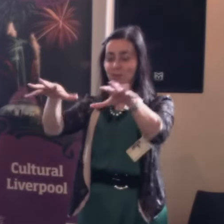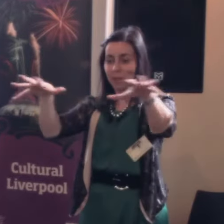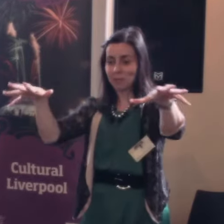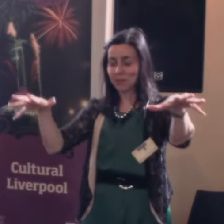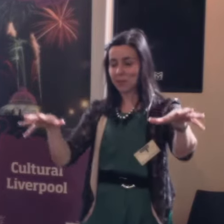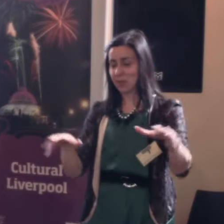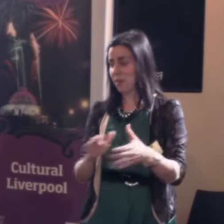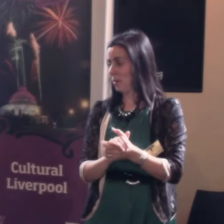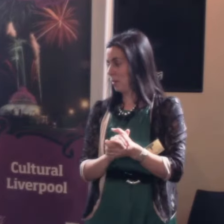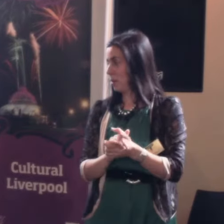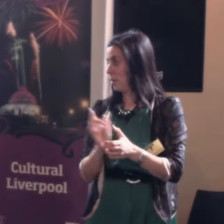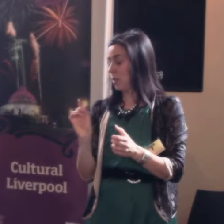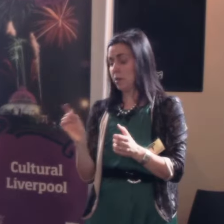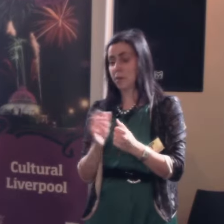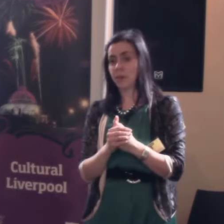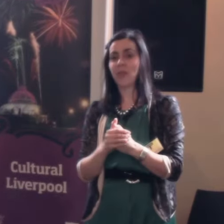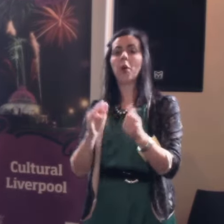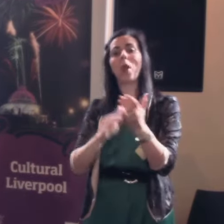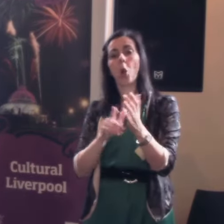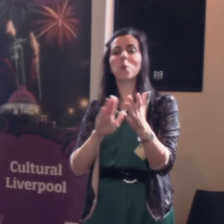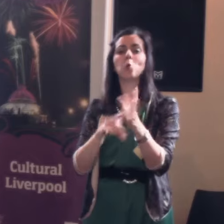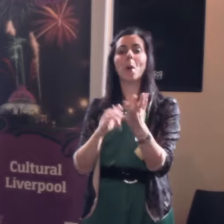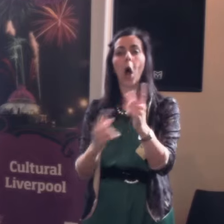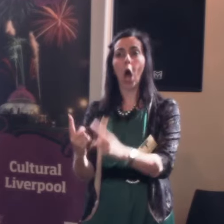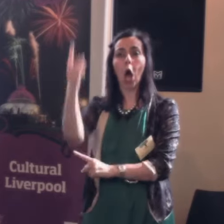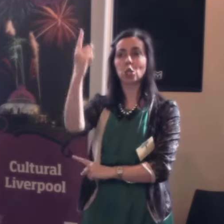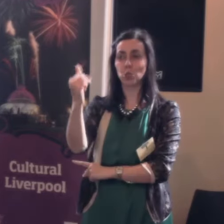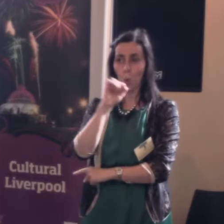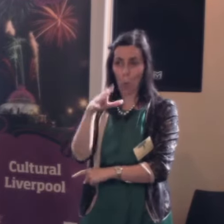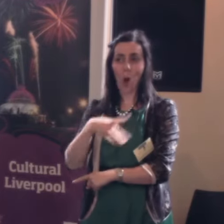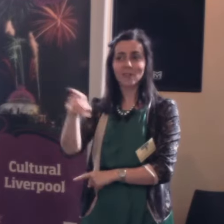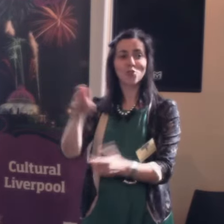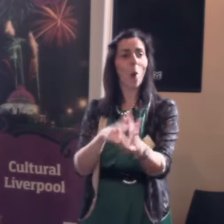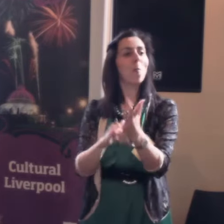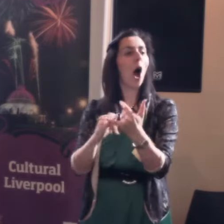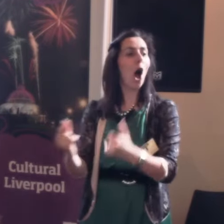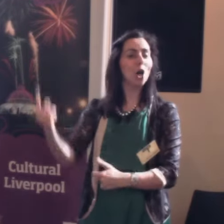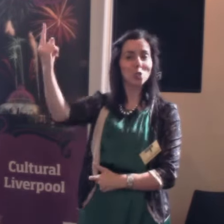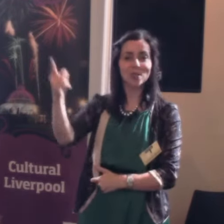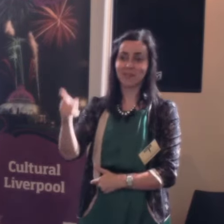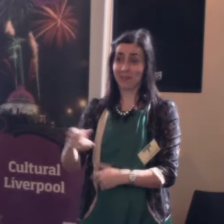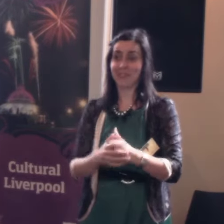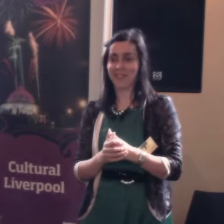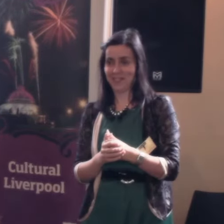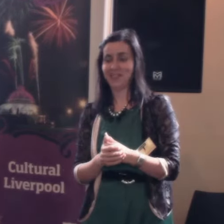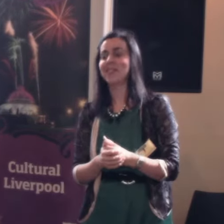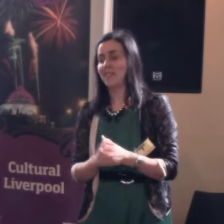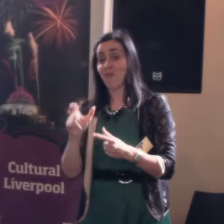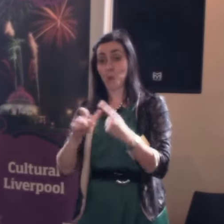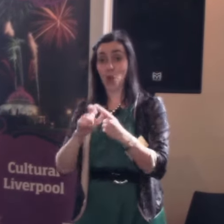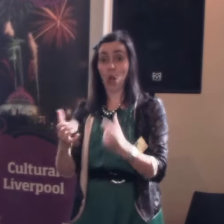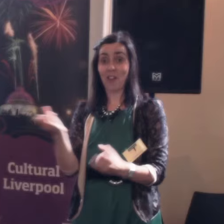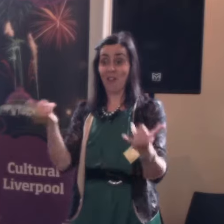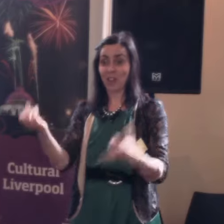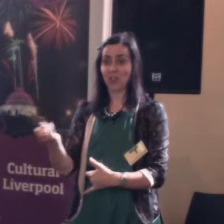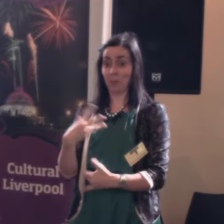NASA are sending a probe soon to Mars. I have it on good authority there will be a leaflet from DaDaFest in there